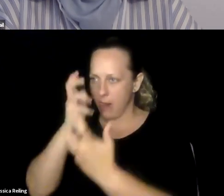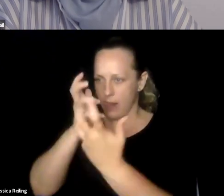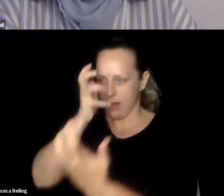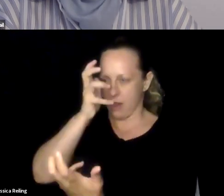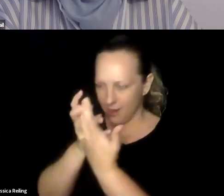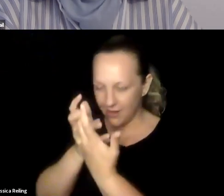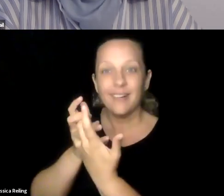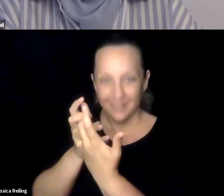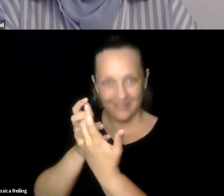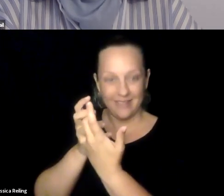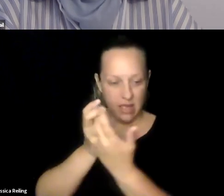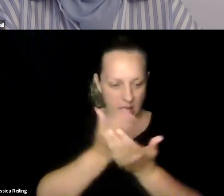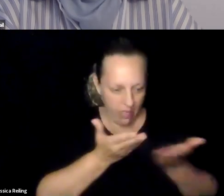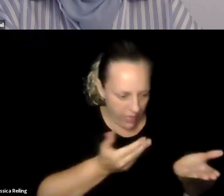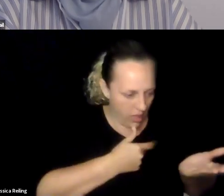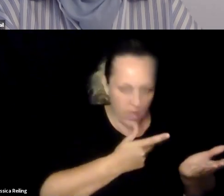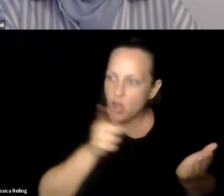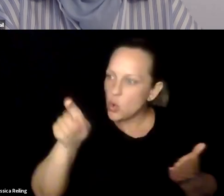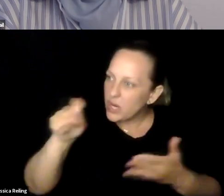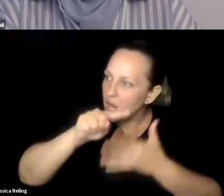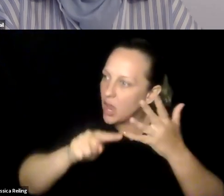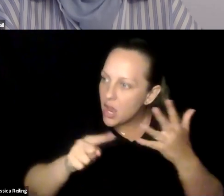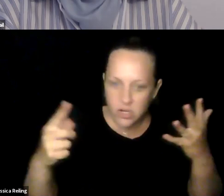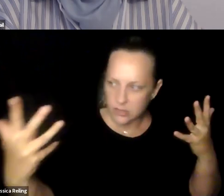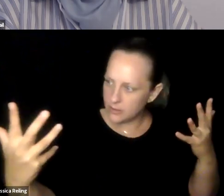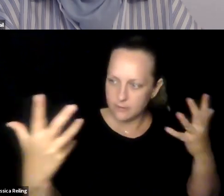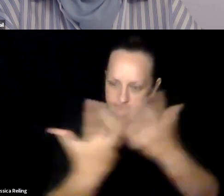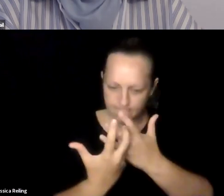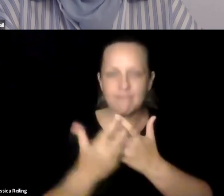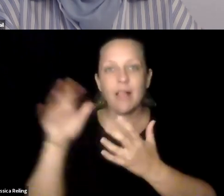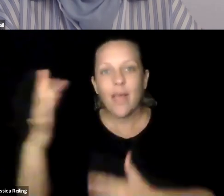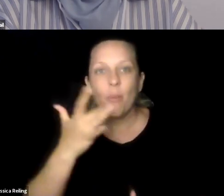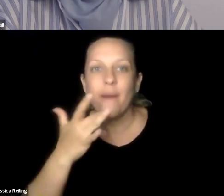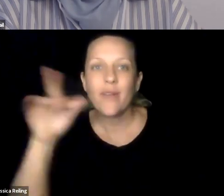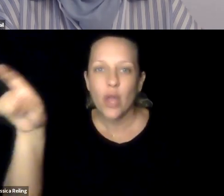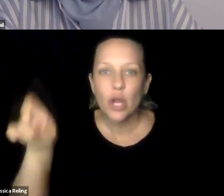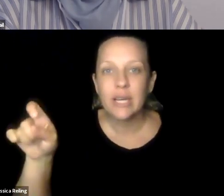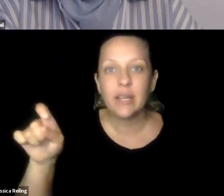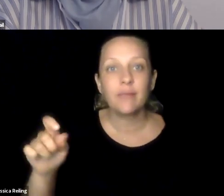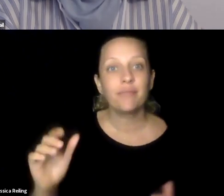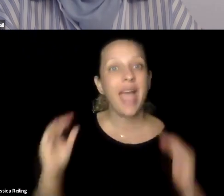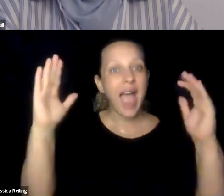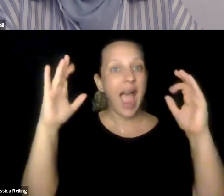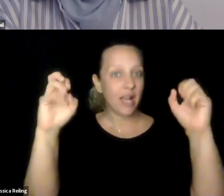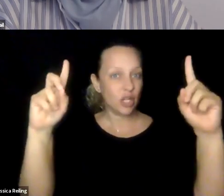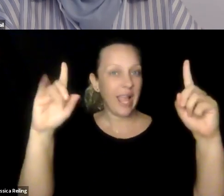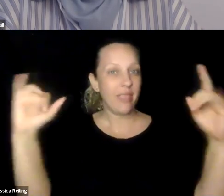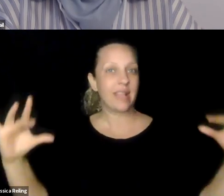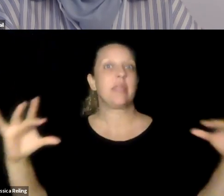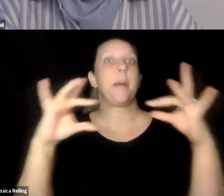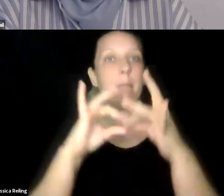Digital solutions are rapidly and radically changing how teaching can be differentiated and customized, how content can be adapted to meet a